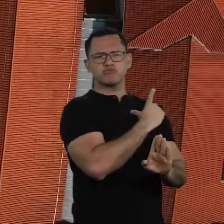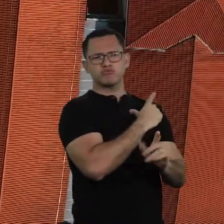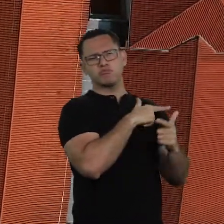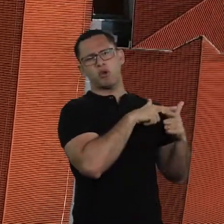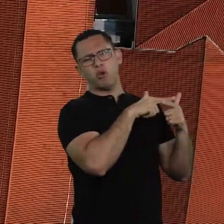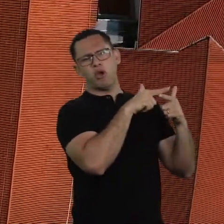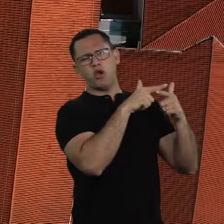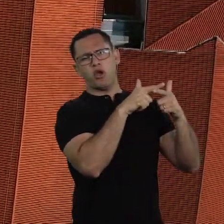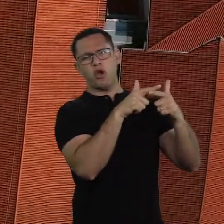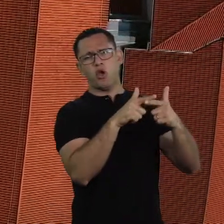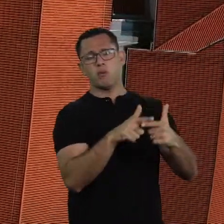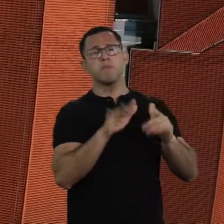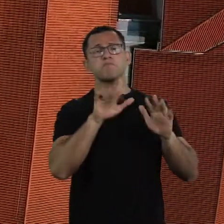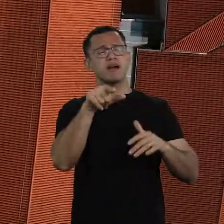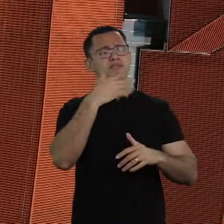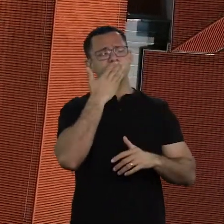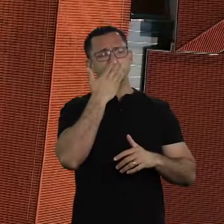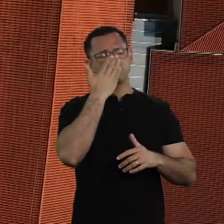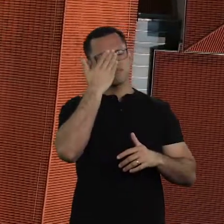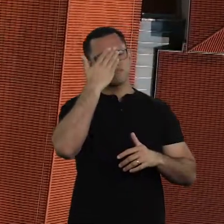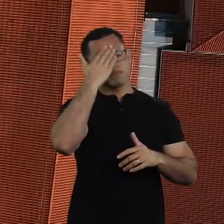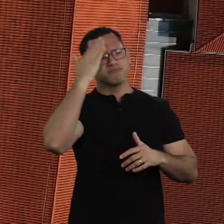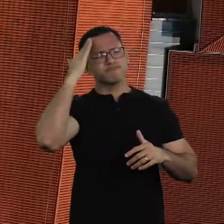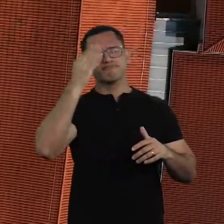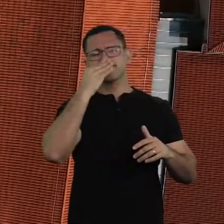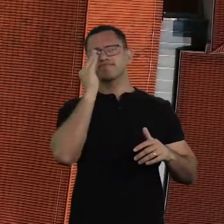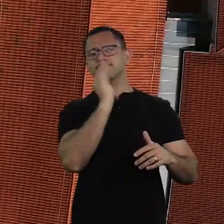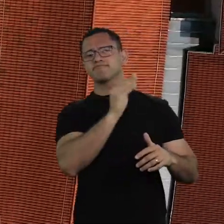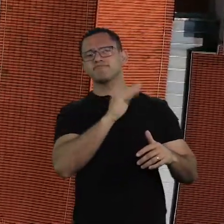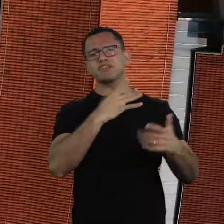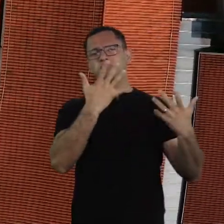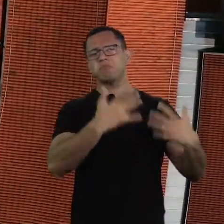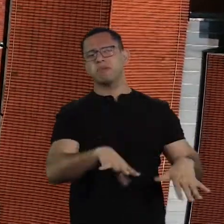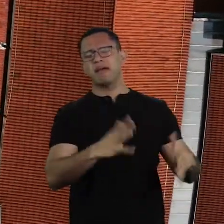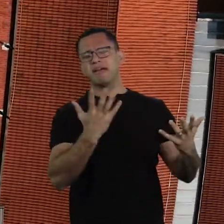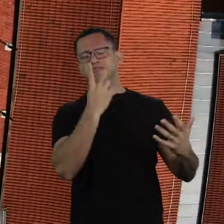in front of us and we had refused to see them